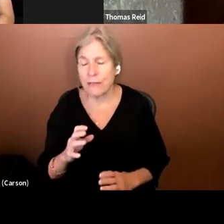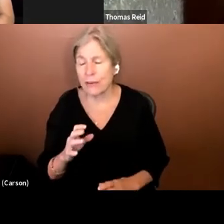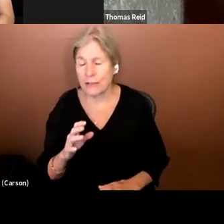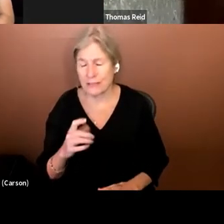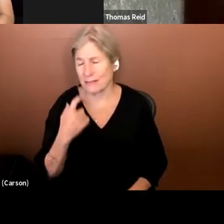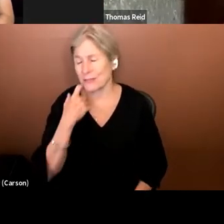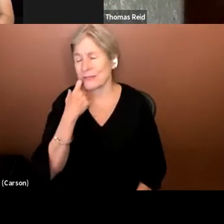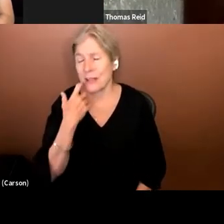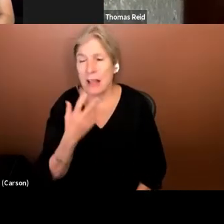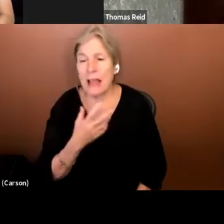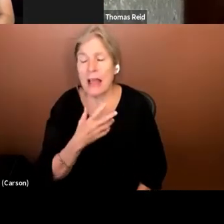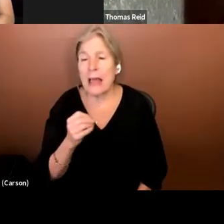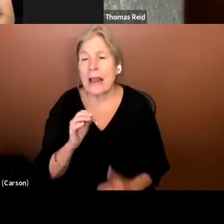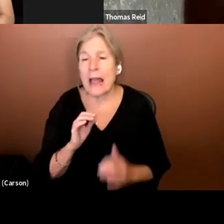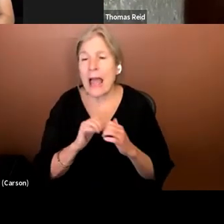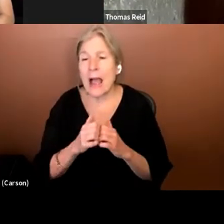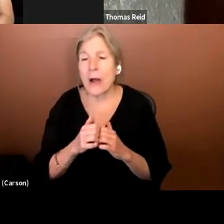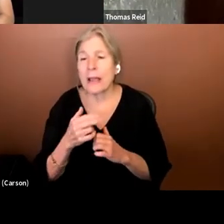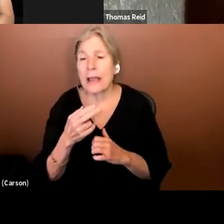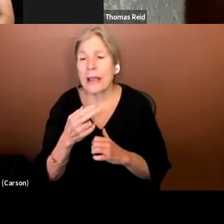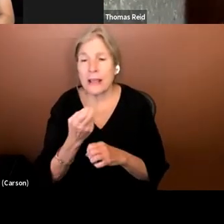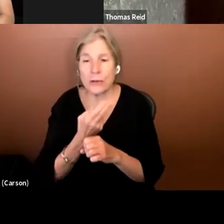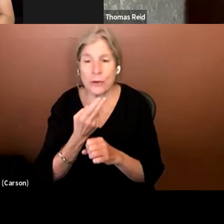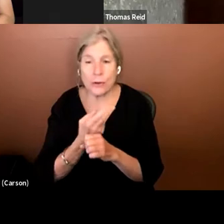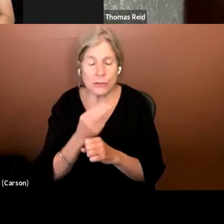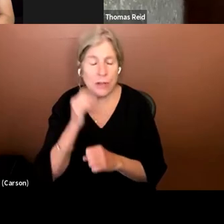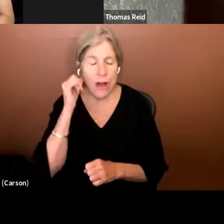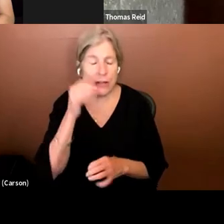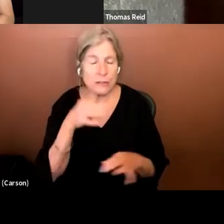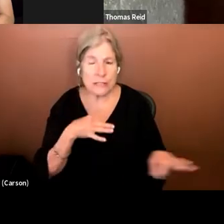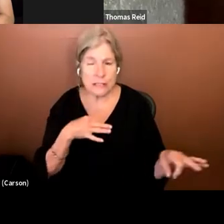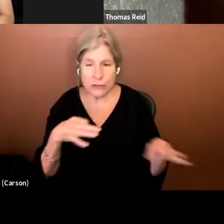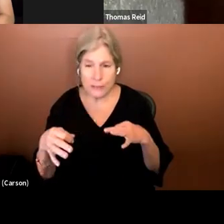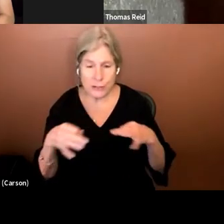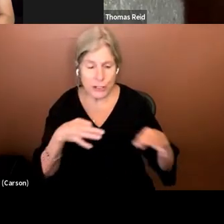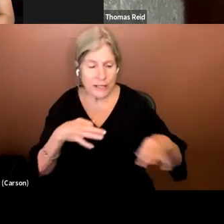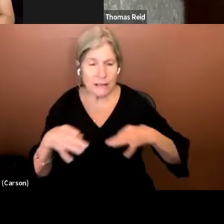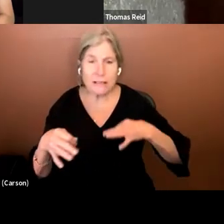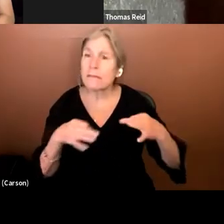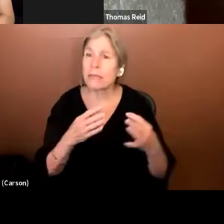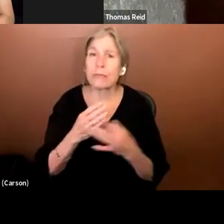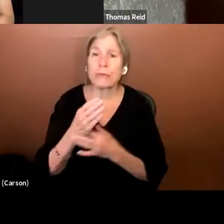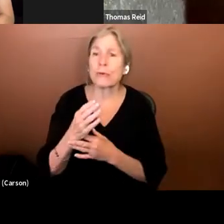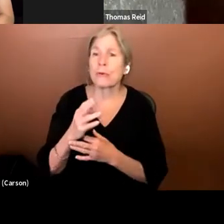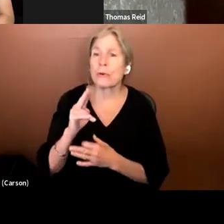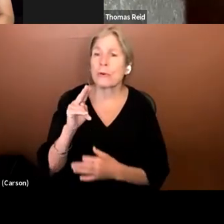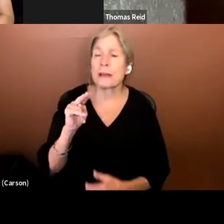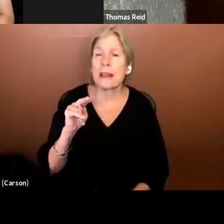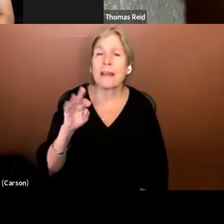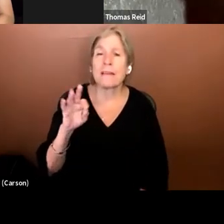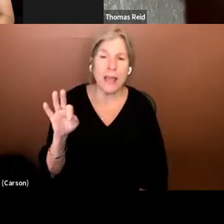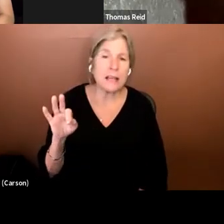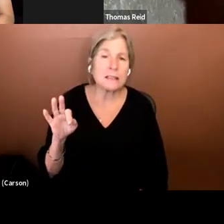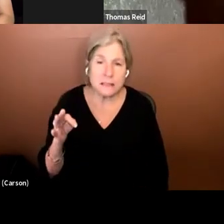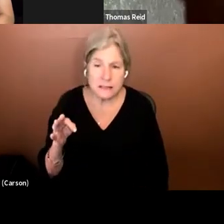And how he used audio description through Netflix to listen